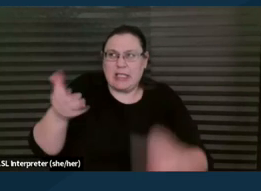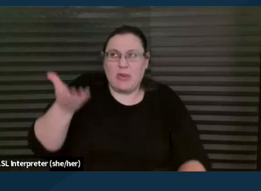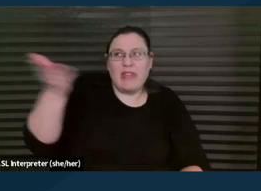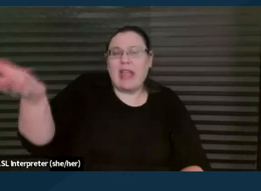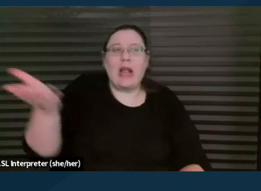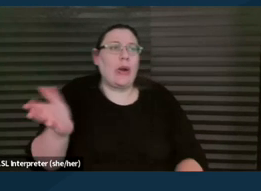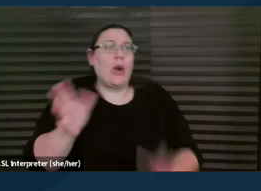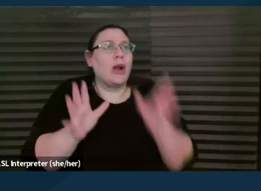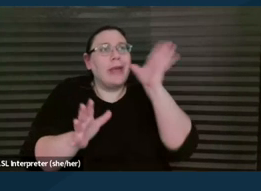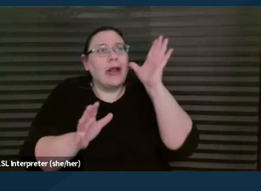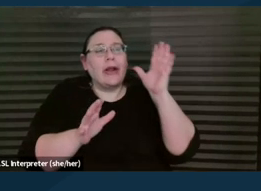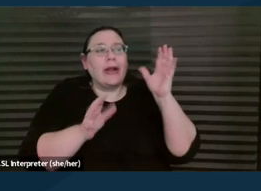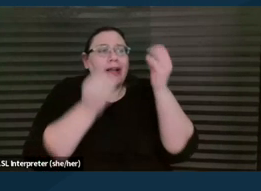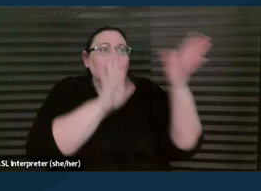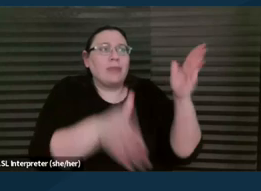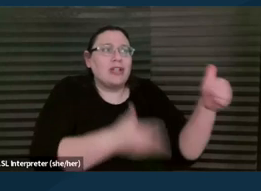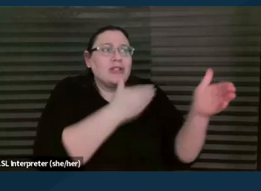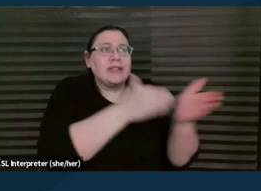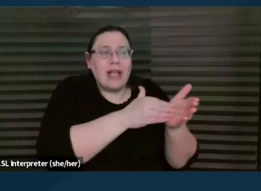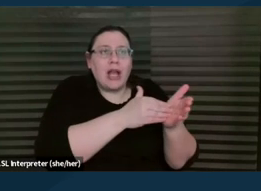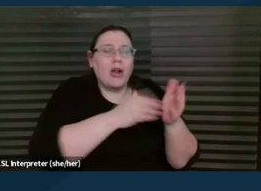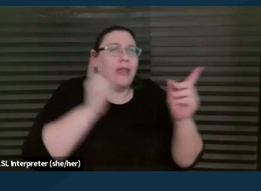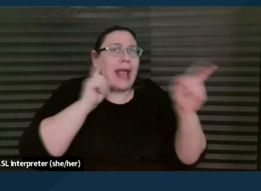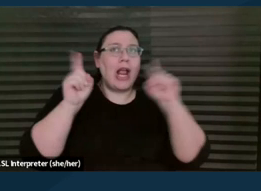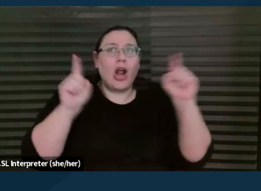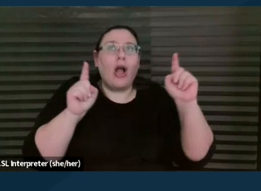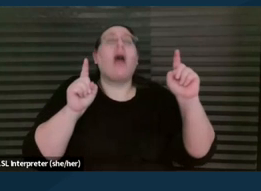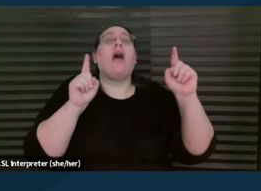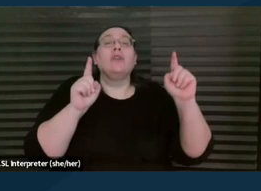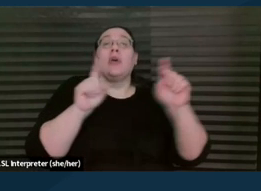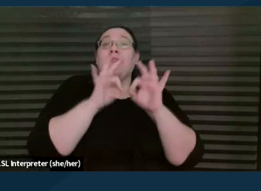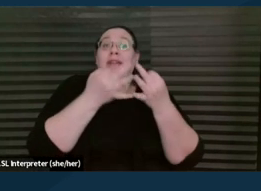So they're coming to us and often they're not coming to say,